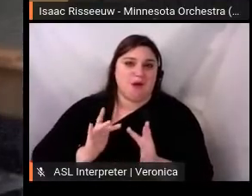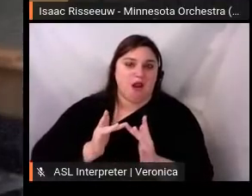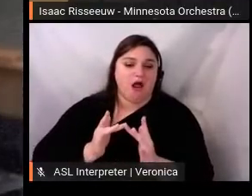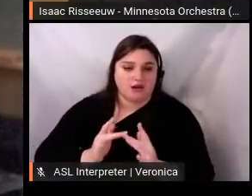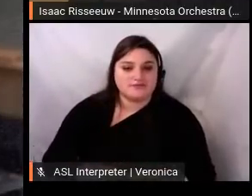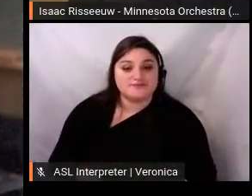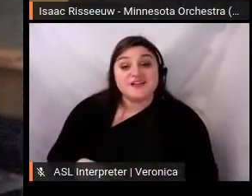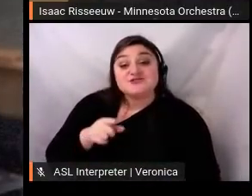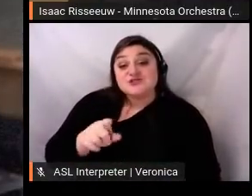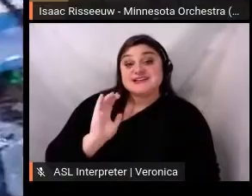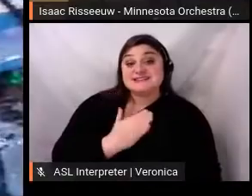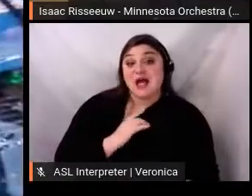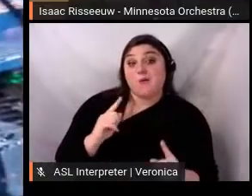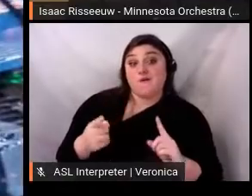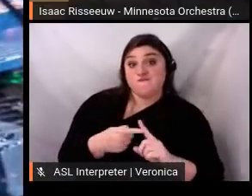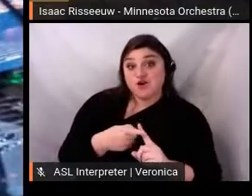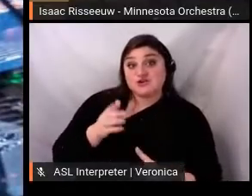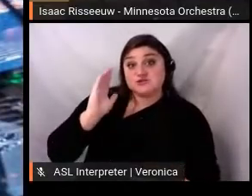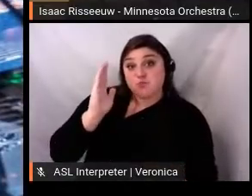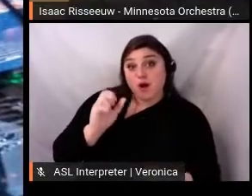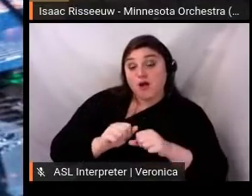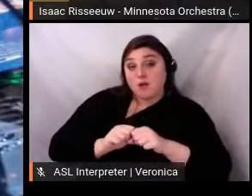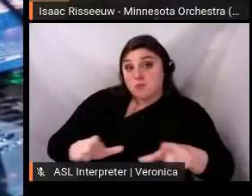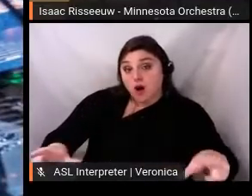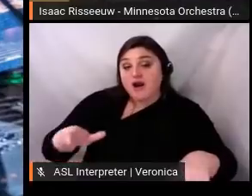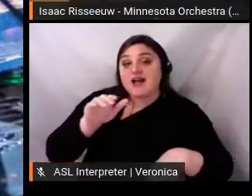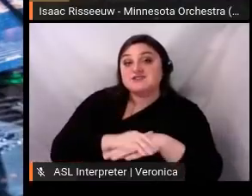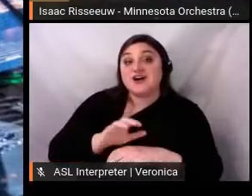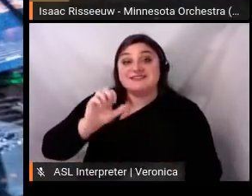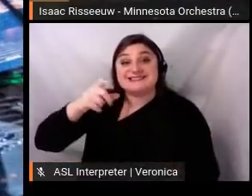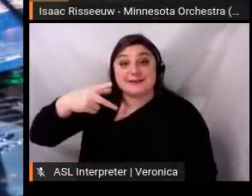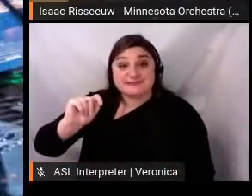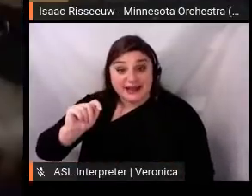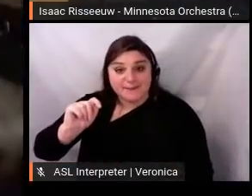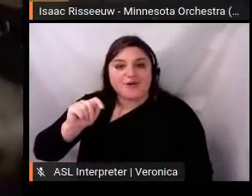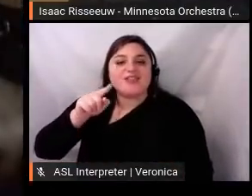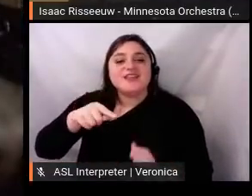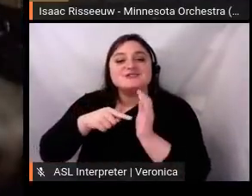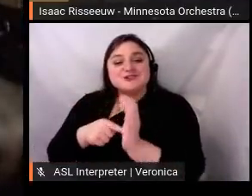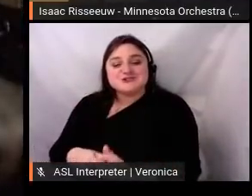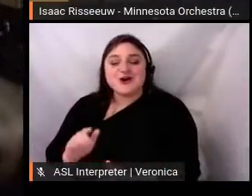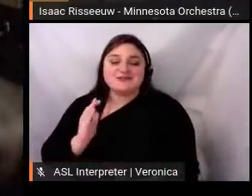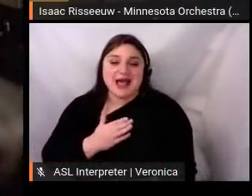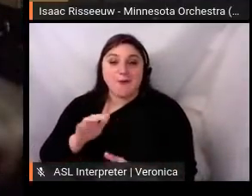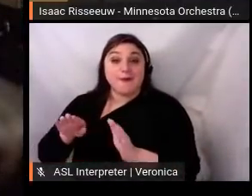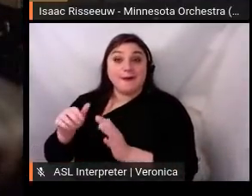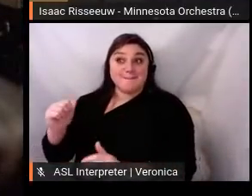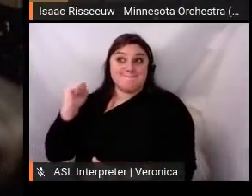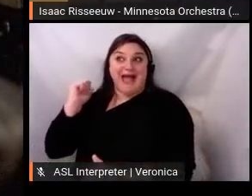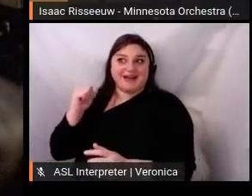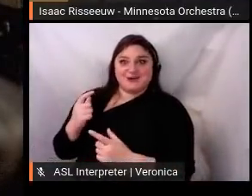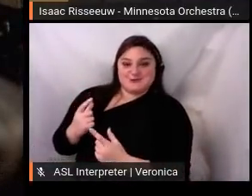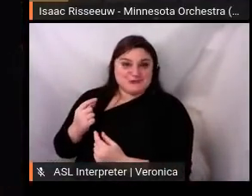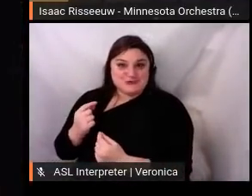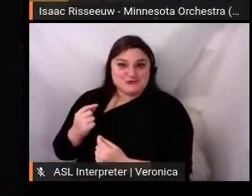concert broadcast in September, from the control room to the stage. These performance livestreams on social media bring a whole new level